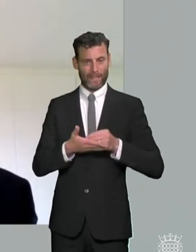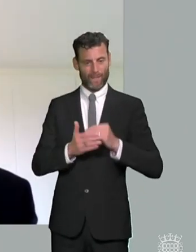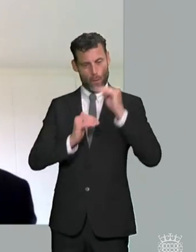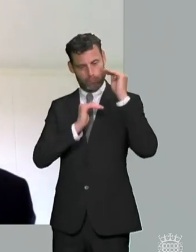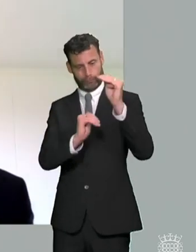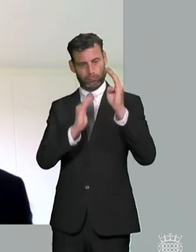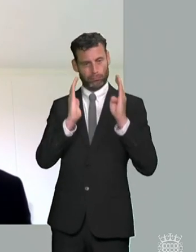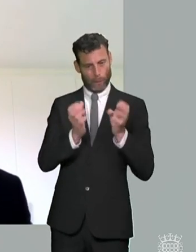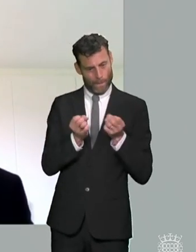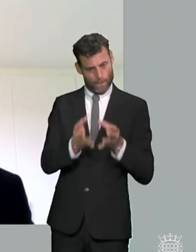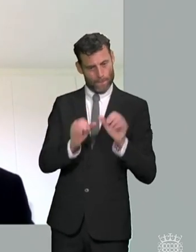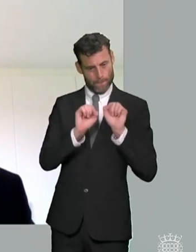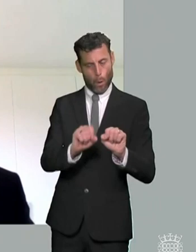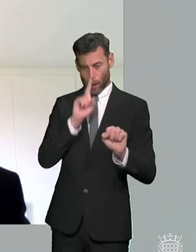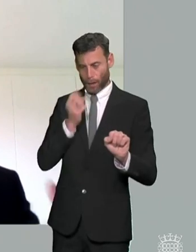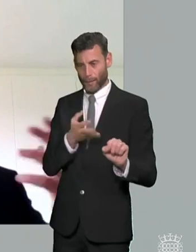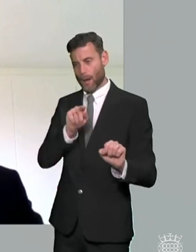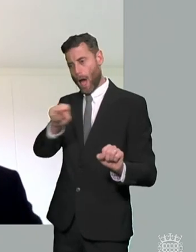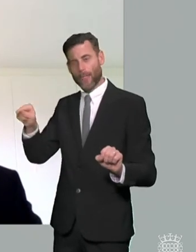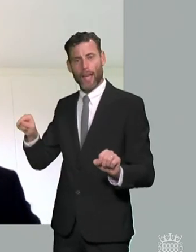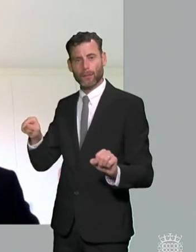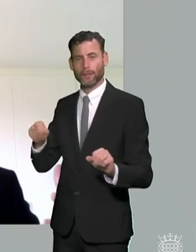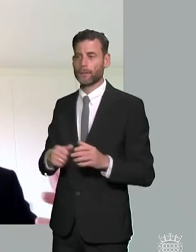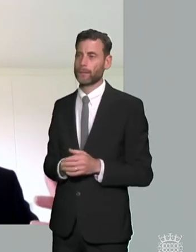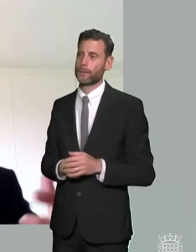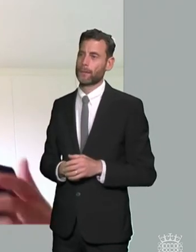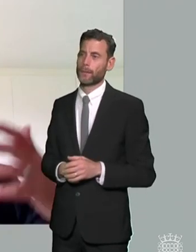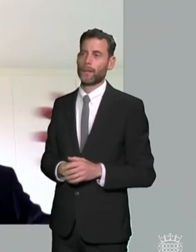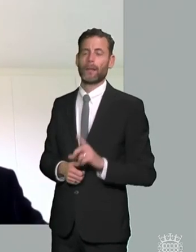authority services is that clearly adult care services would make the same case satellite